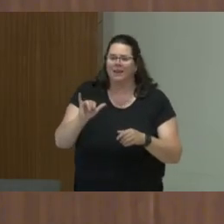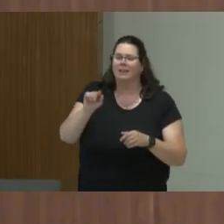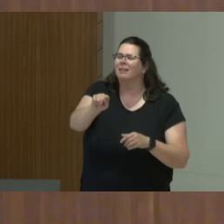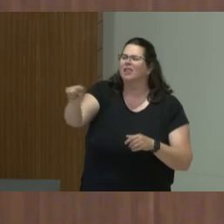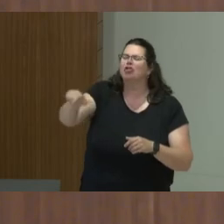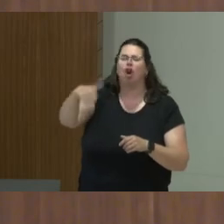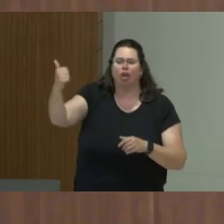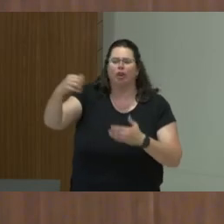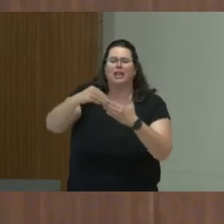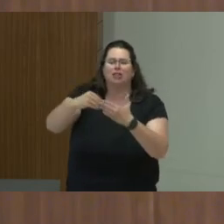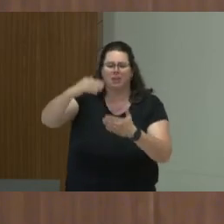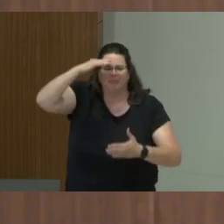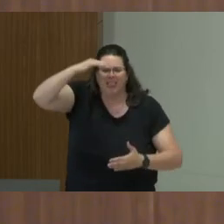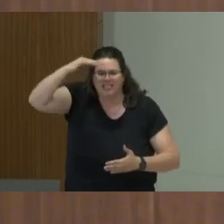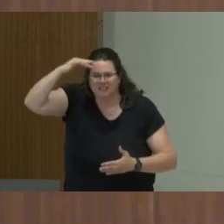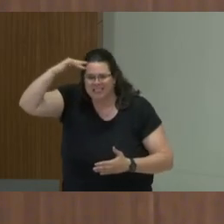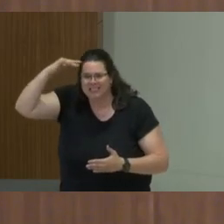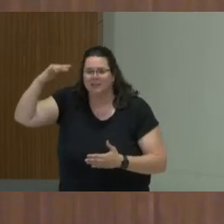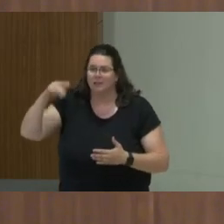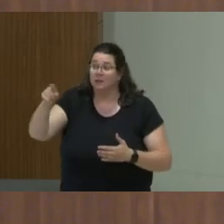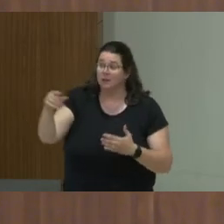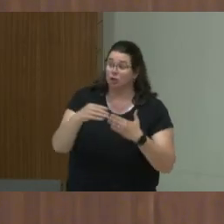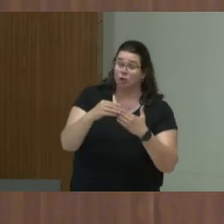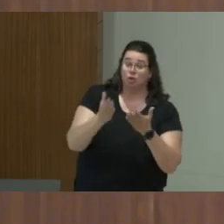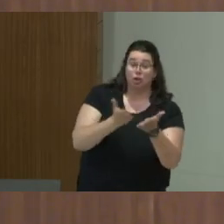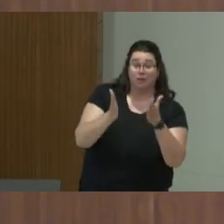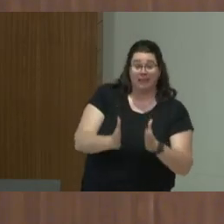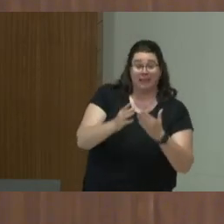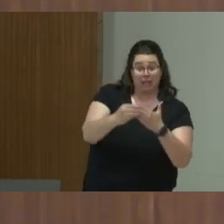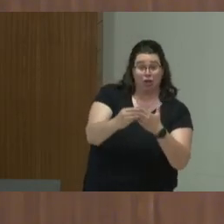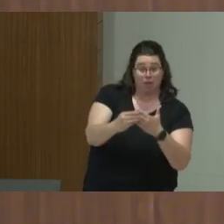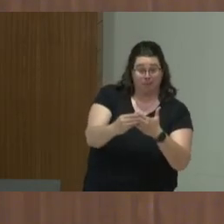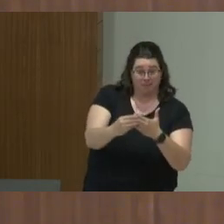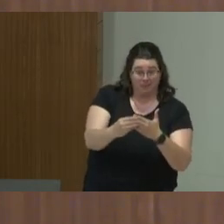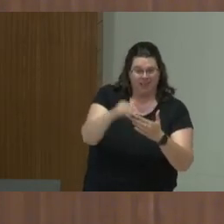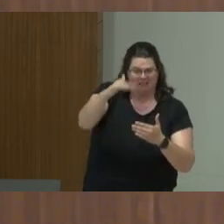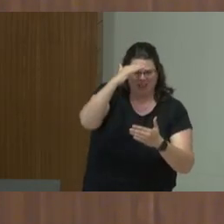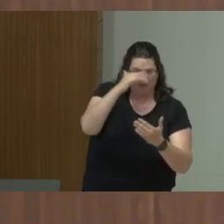Yes, although servant leadership is very important, but... Yeah, it depends on the definition of...